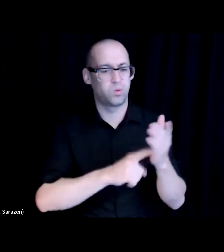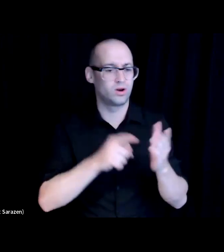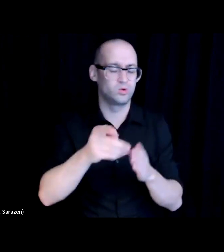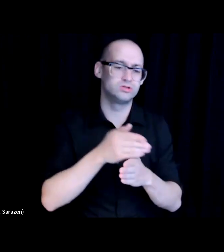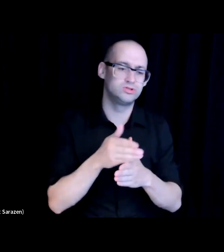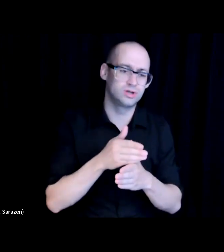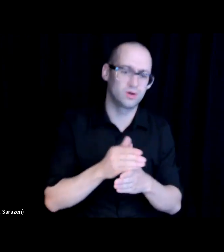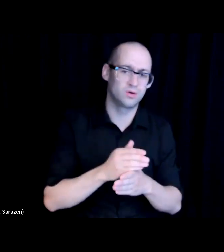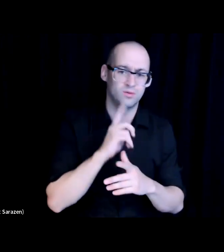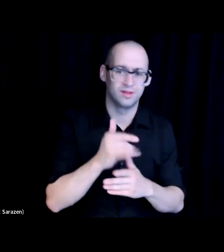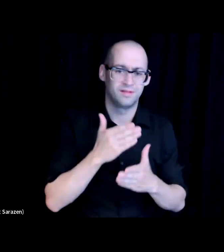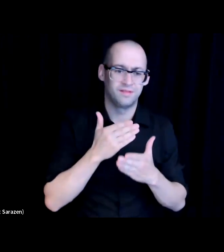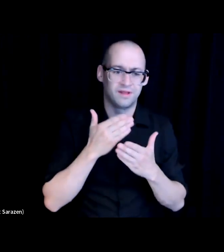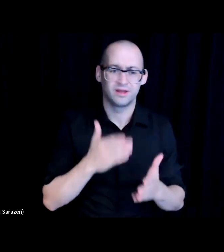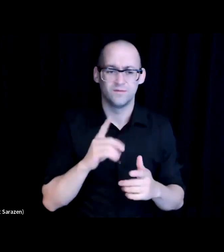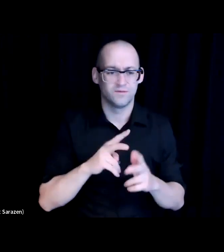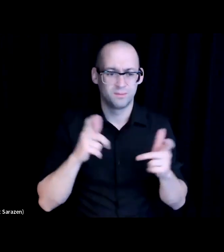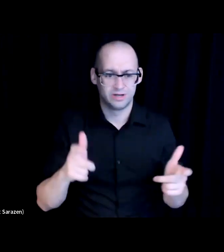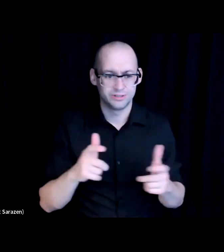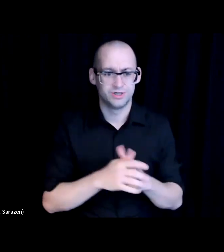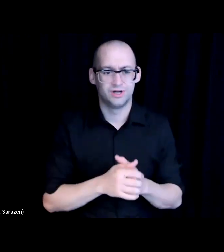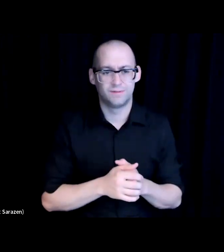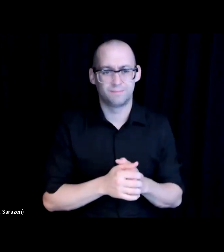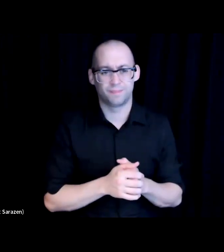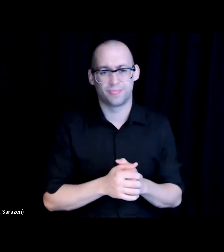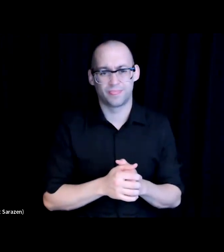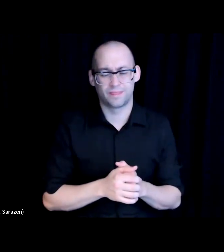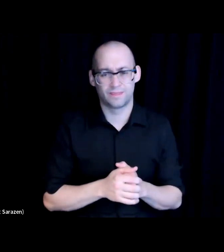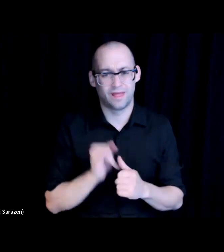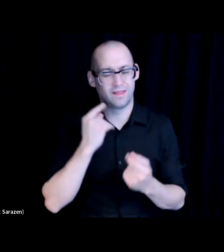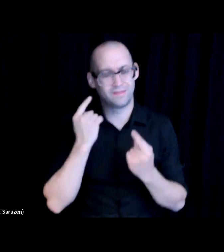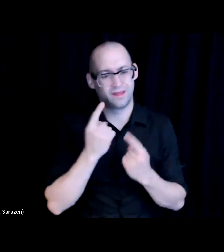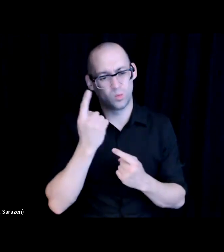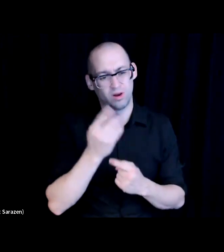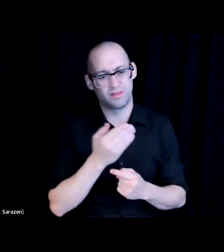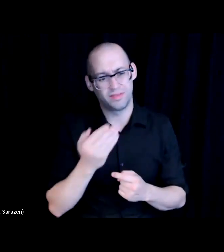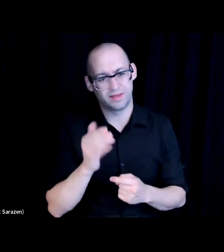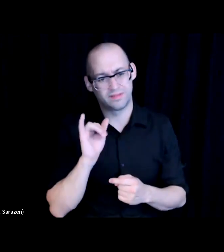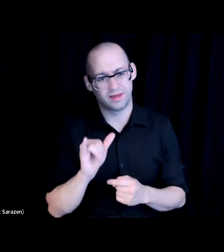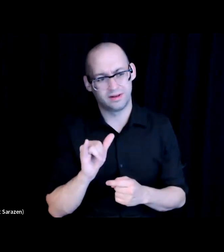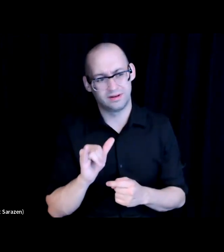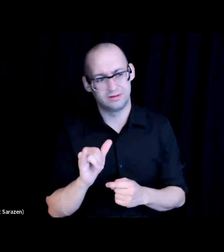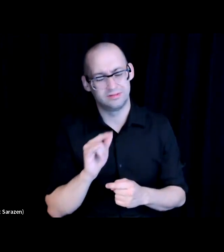So thank you so much, and I think one of the things that gives me is that it's really it's